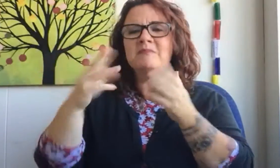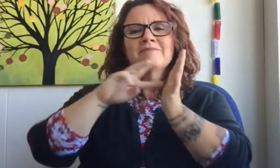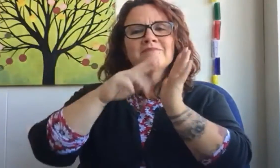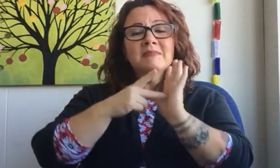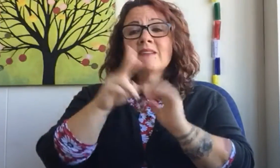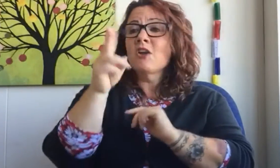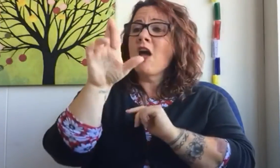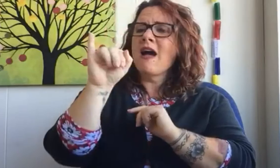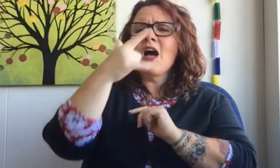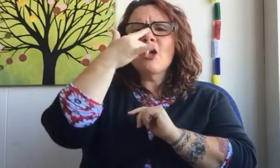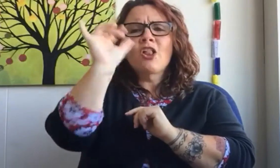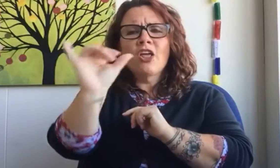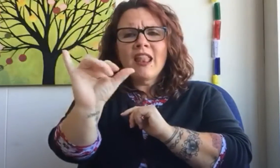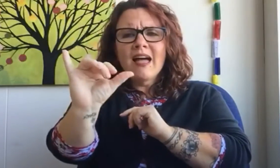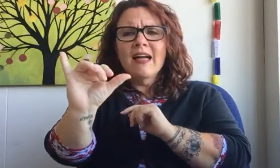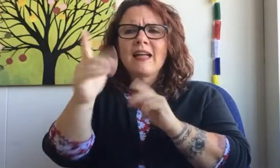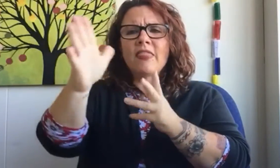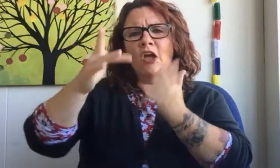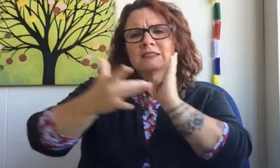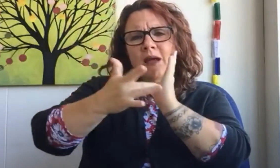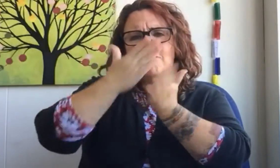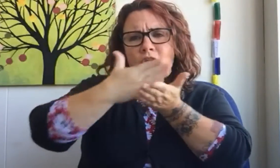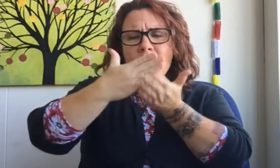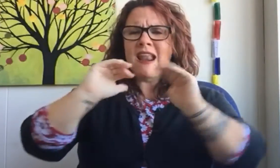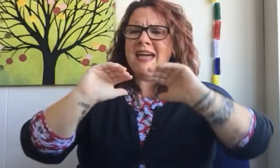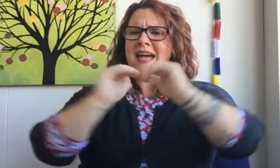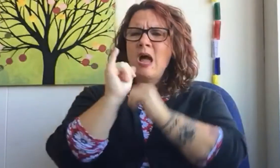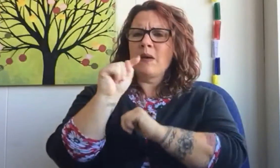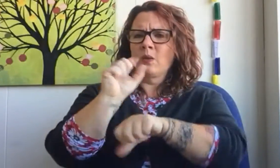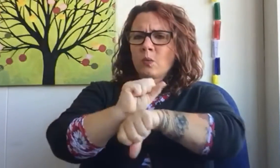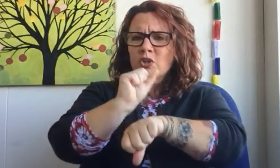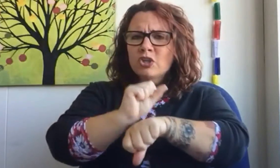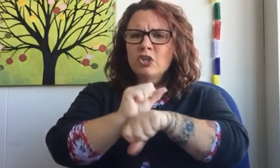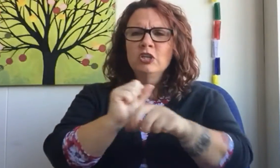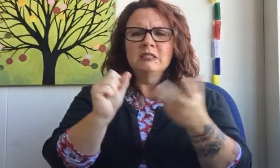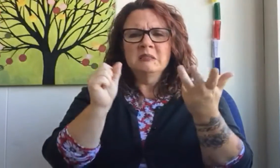It includes what does VRI look like? What are the technological parts to VRI? How does VRI work?